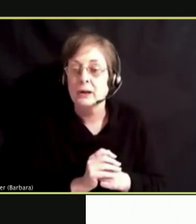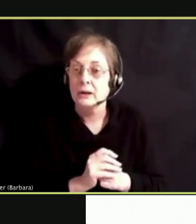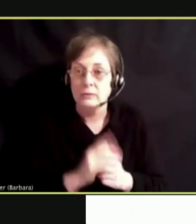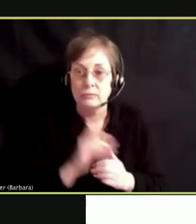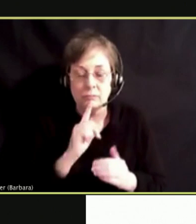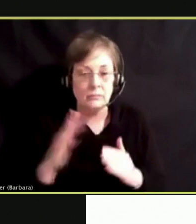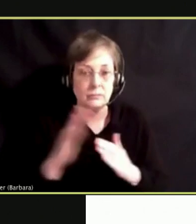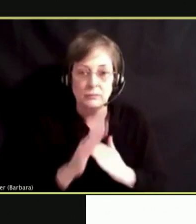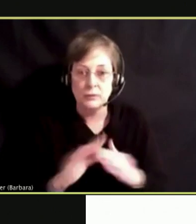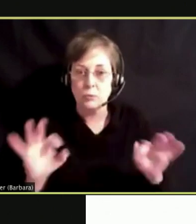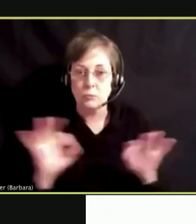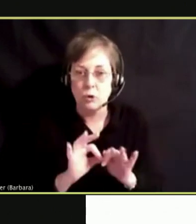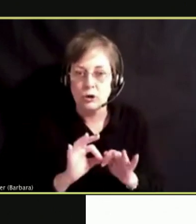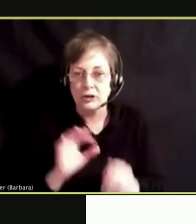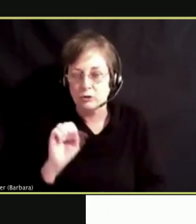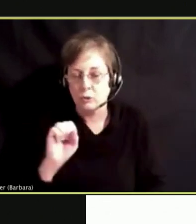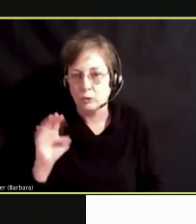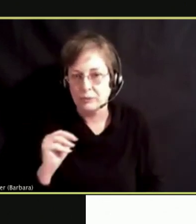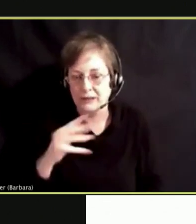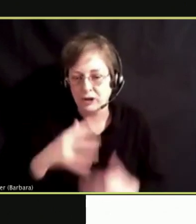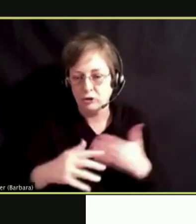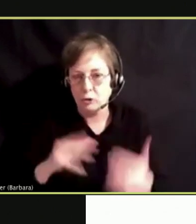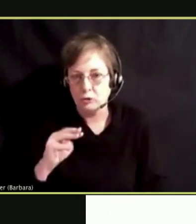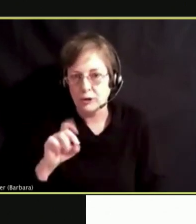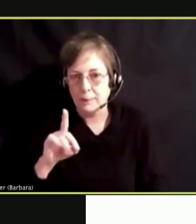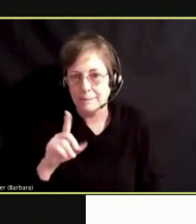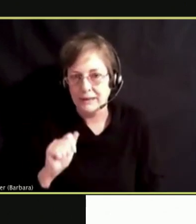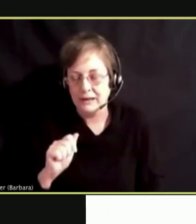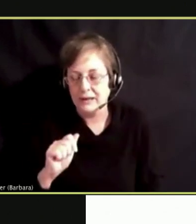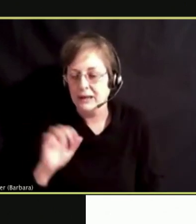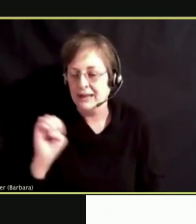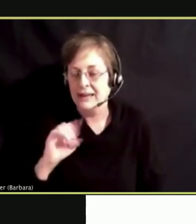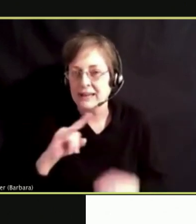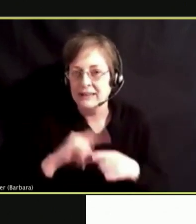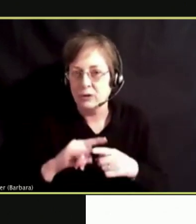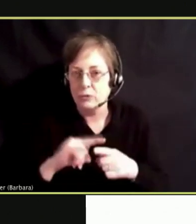WITH E-CIGARETTE COMPANIES HAVE SPENT MILLIONS OF DOLLARS ON ADVERTISING ON SOCIAL MEDIA